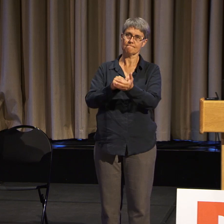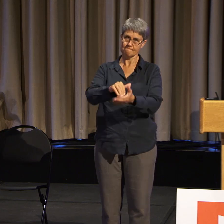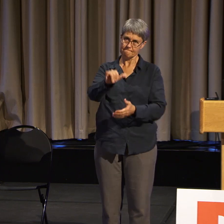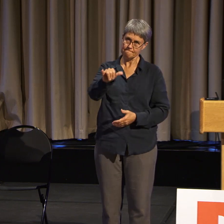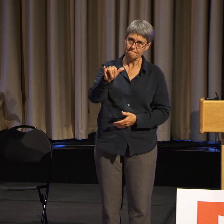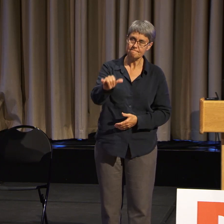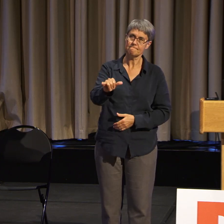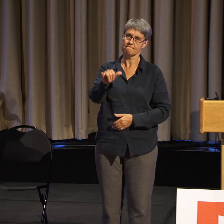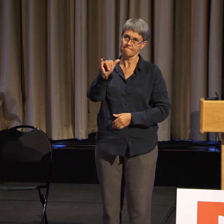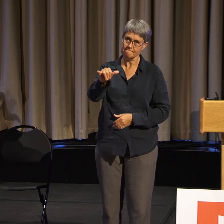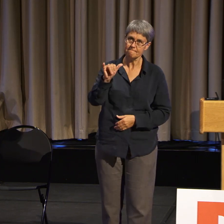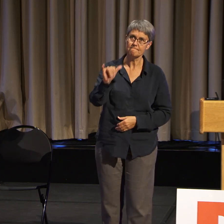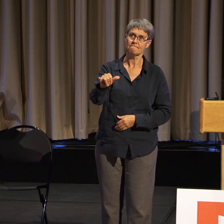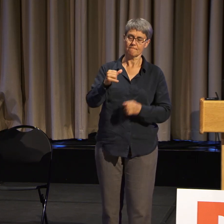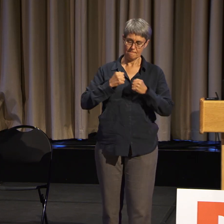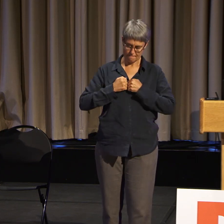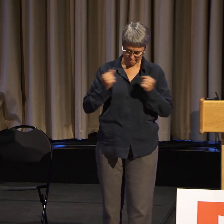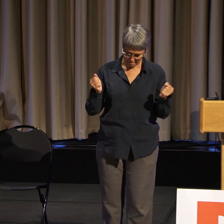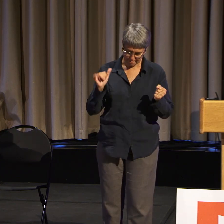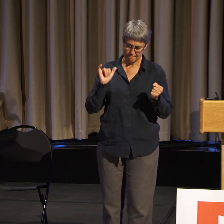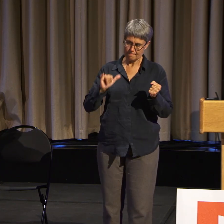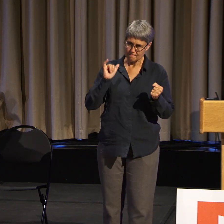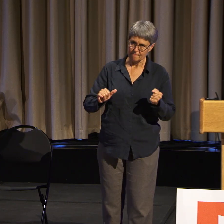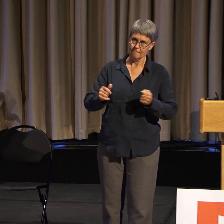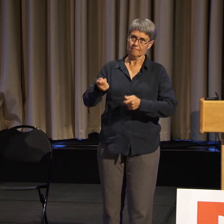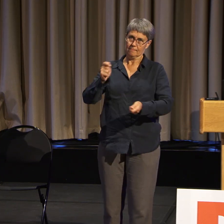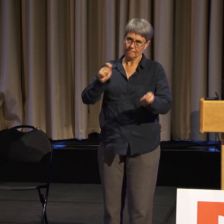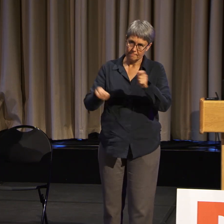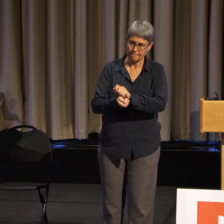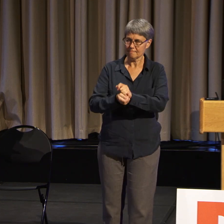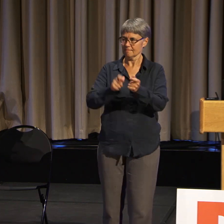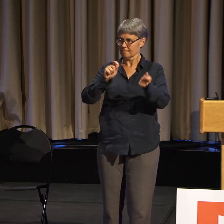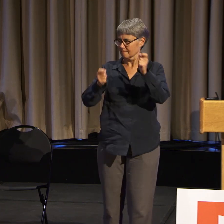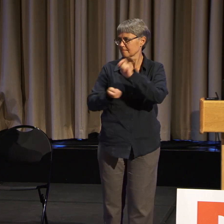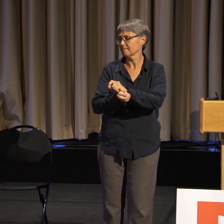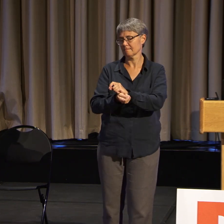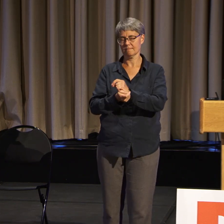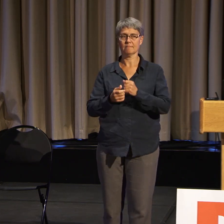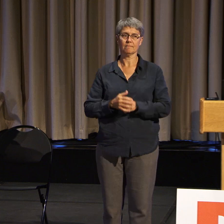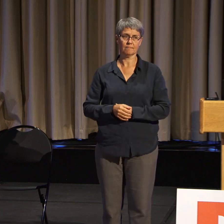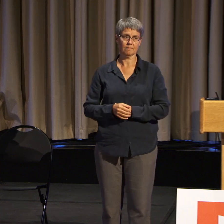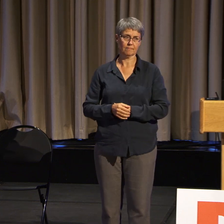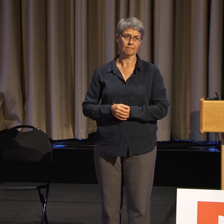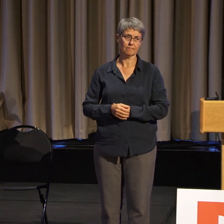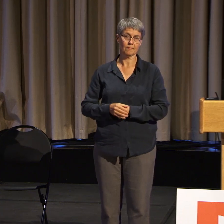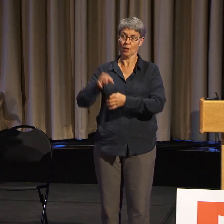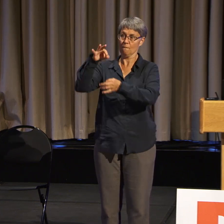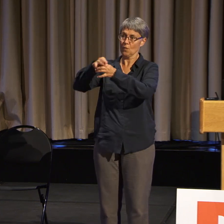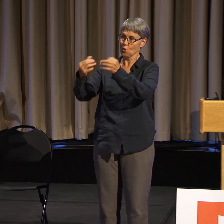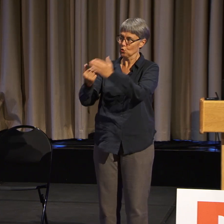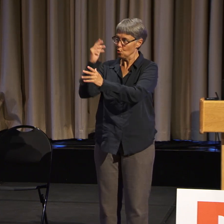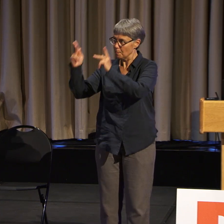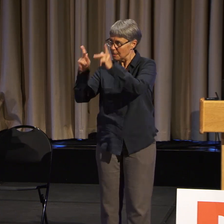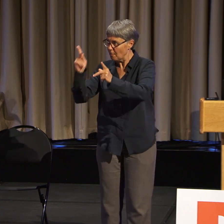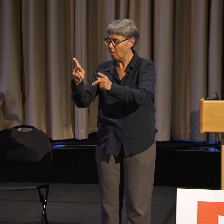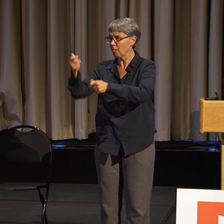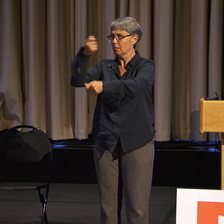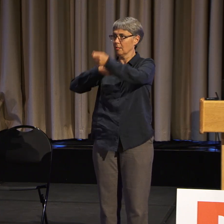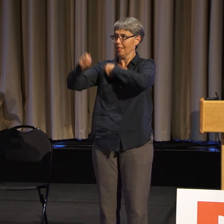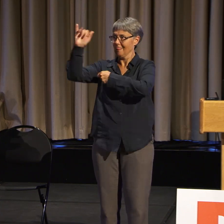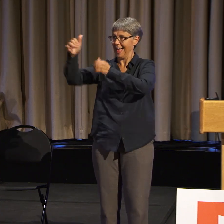at changing the face and the leadership of ADAPT.